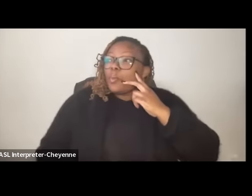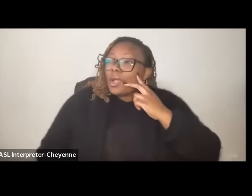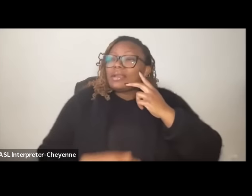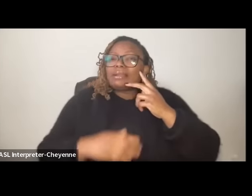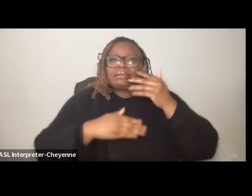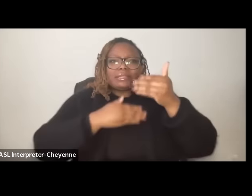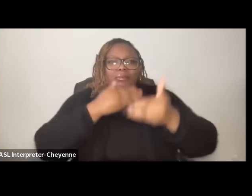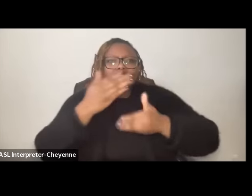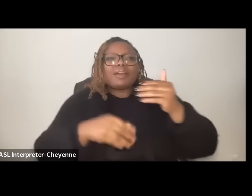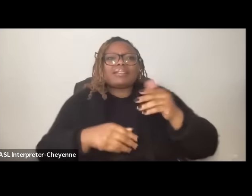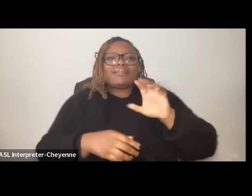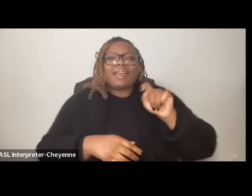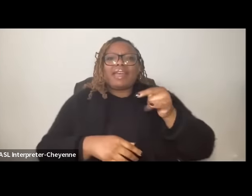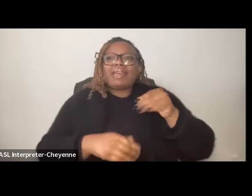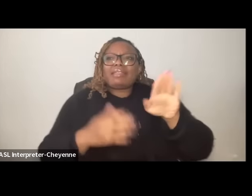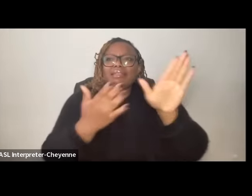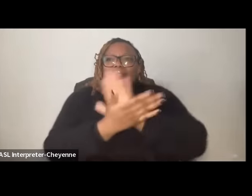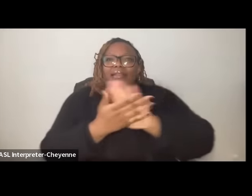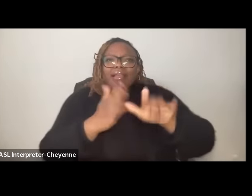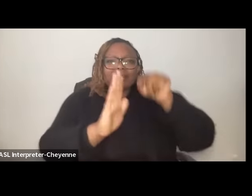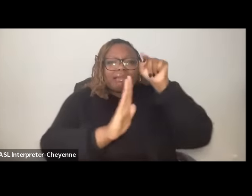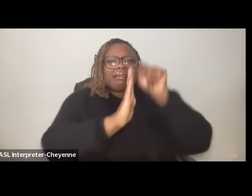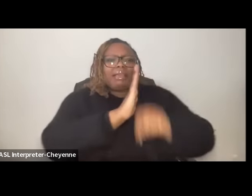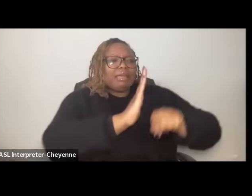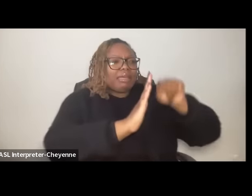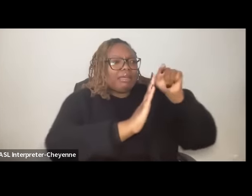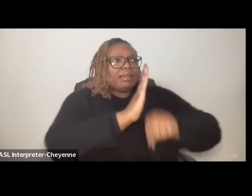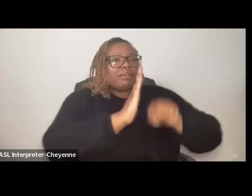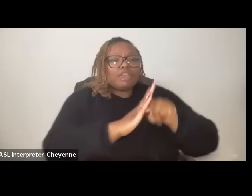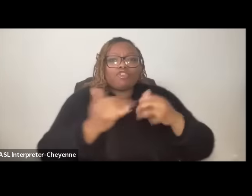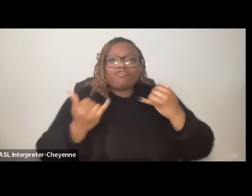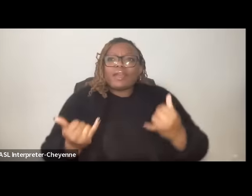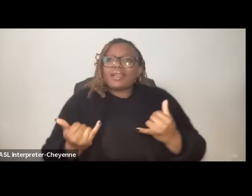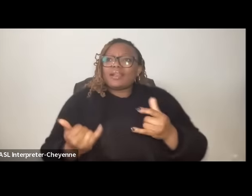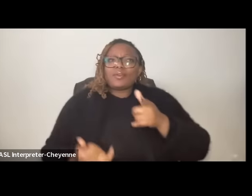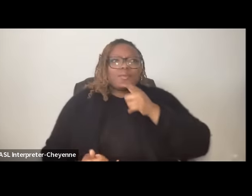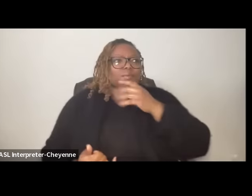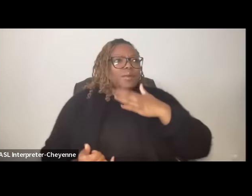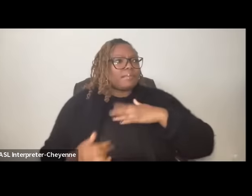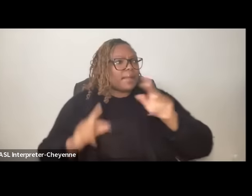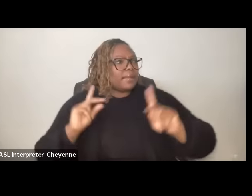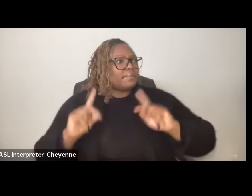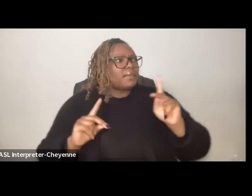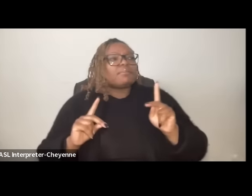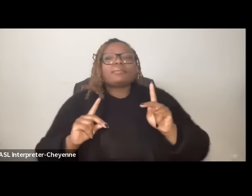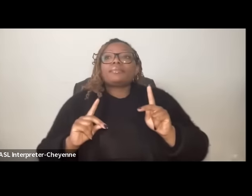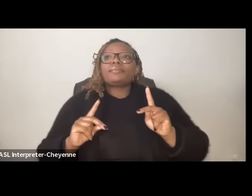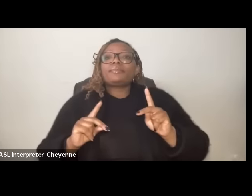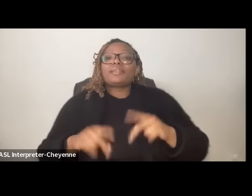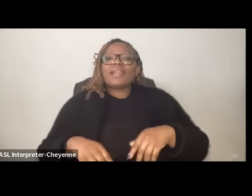cleansing unfold before the eyes of the world who are my people as Tiny Brown children are bombed